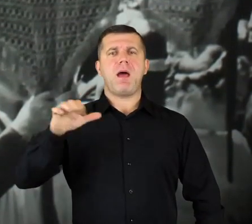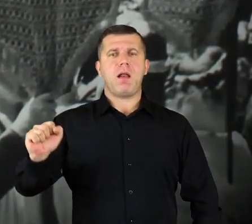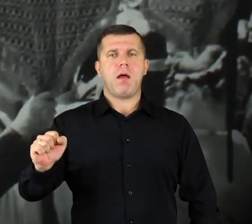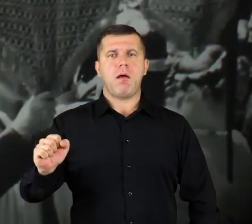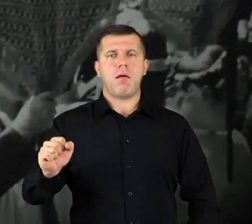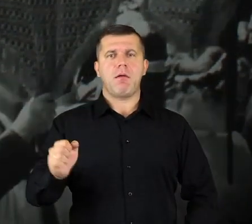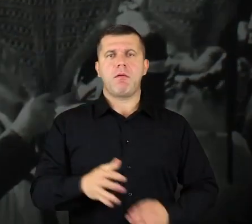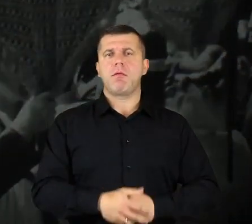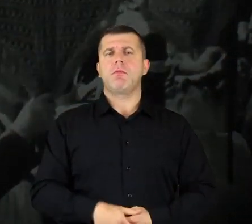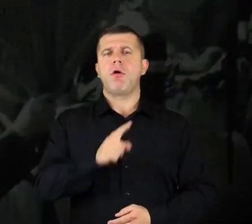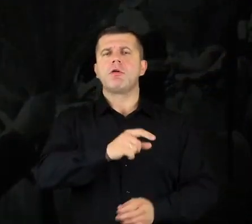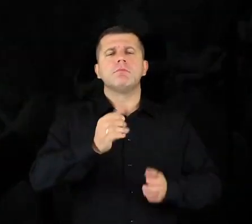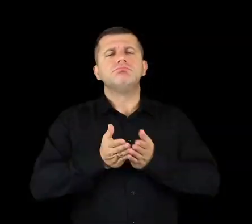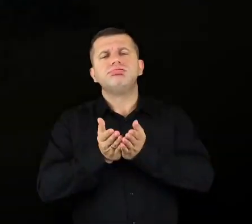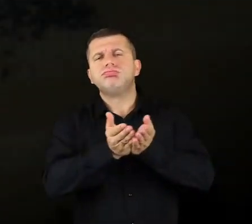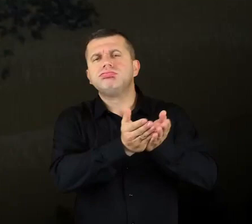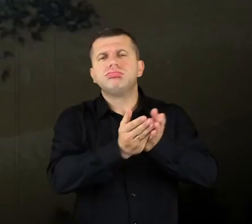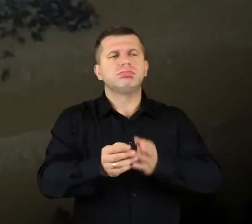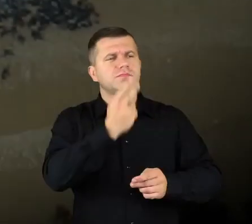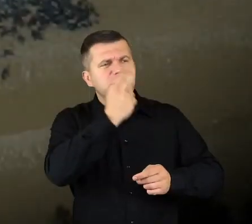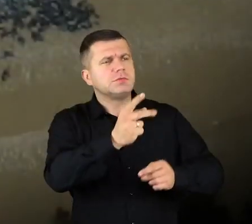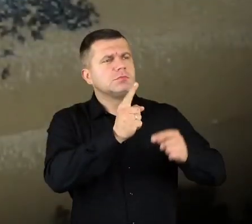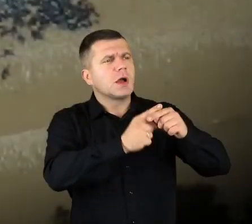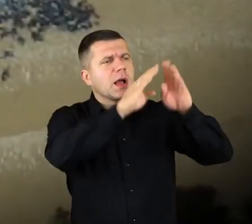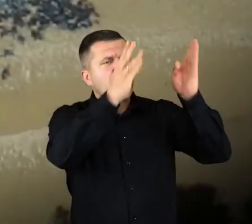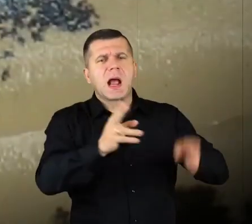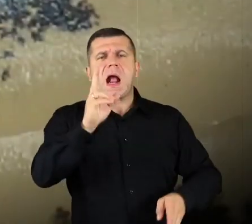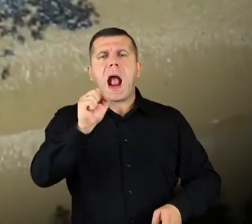so they would never miss any of by-the-shore shrines